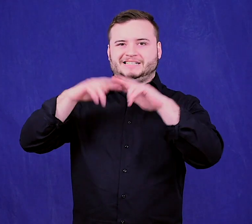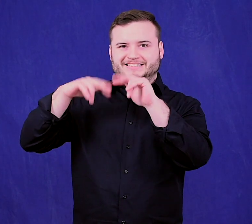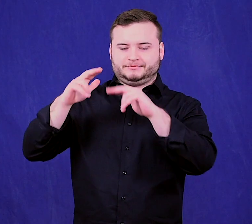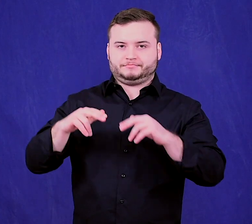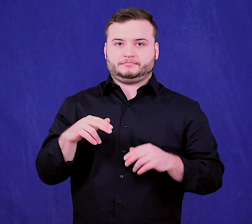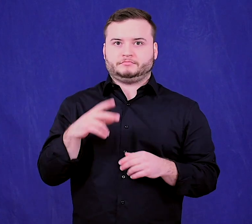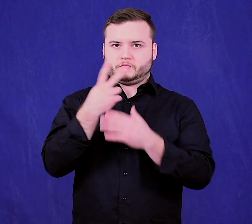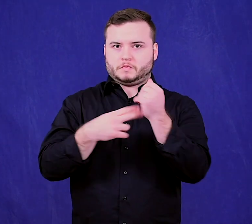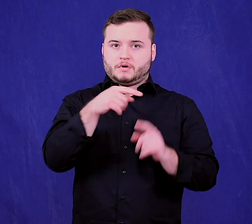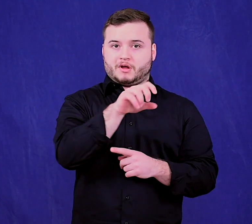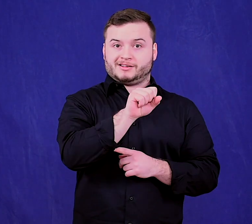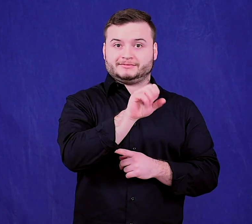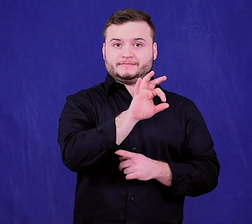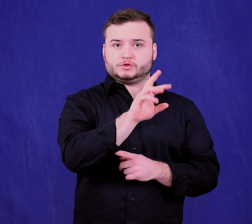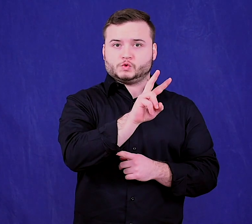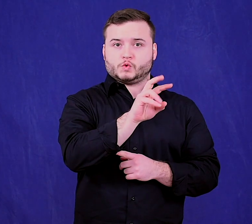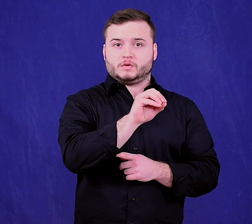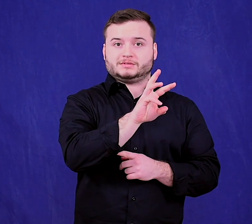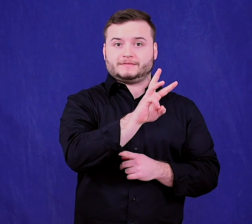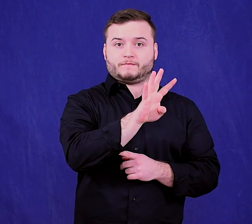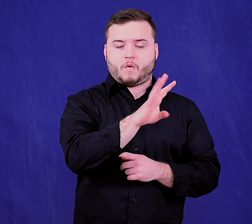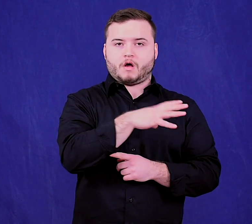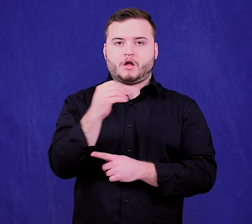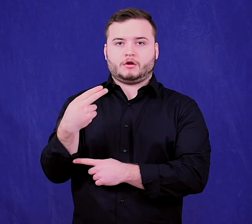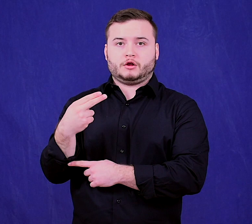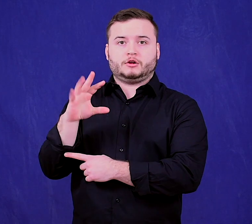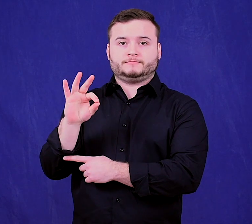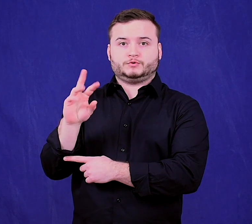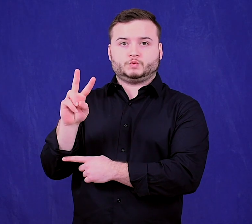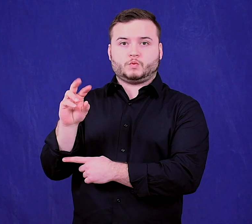Bills are numbered SF2064 and HF2013.